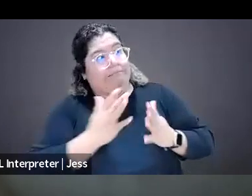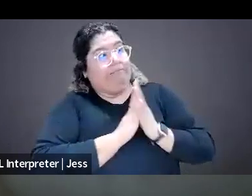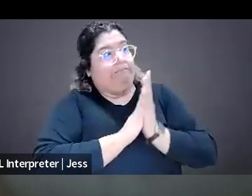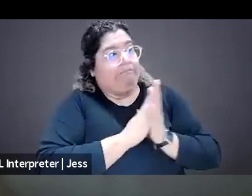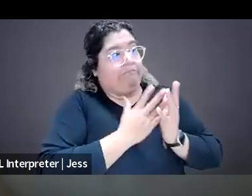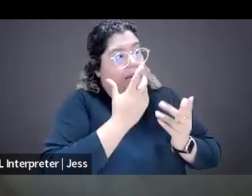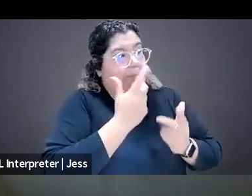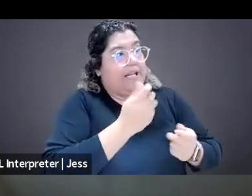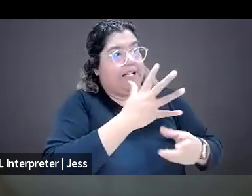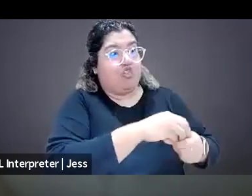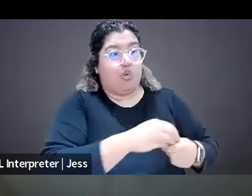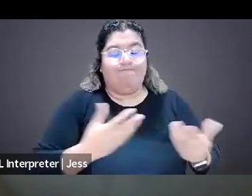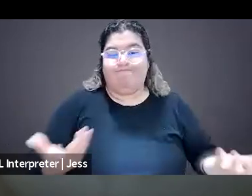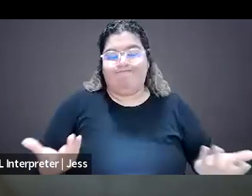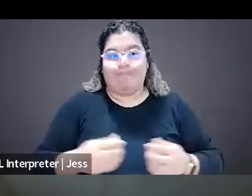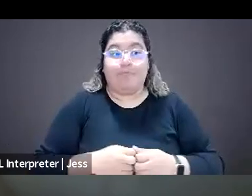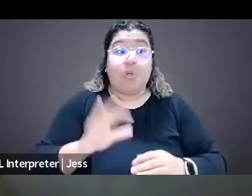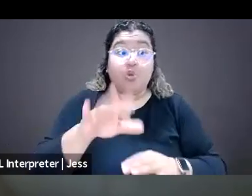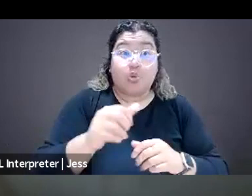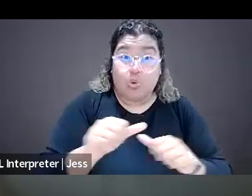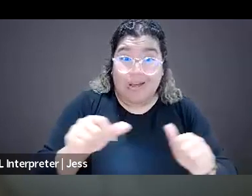for any young journalist out there who are struggling